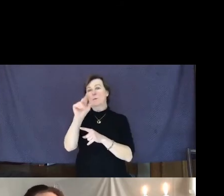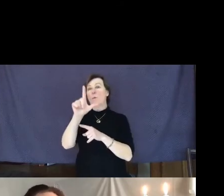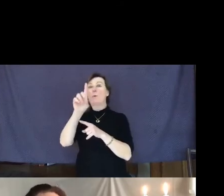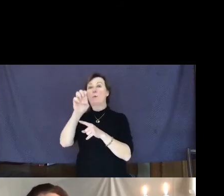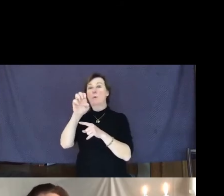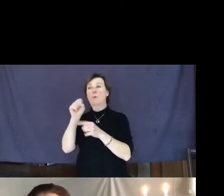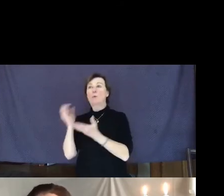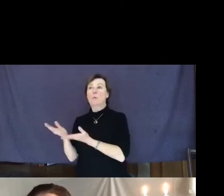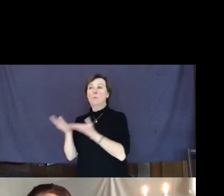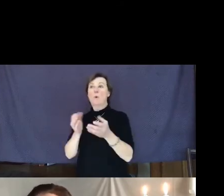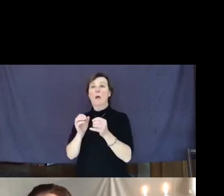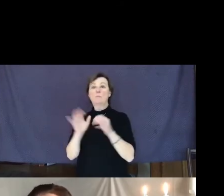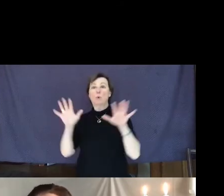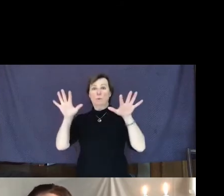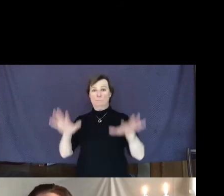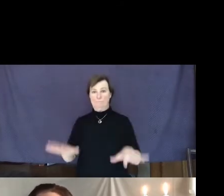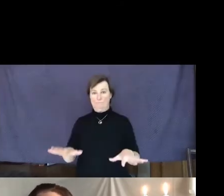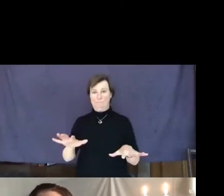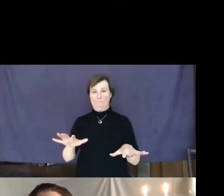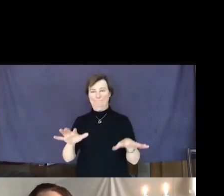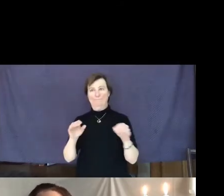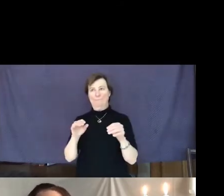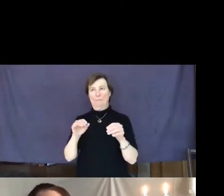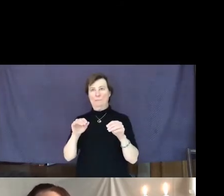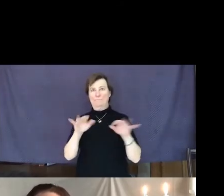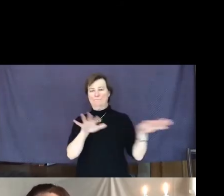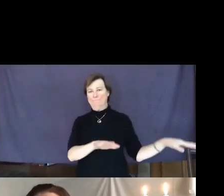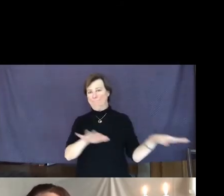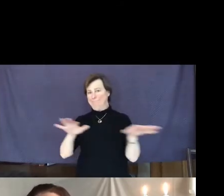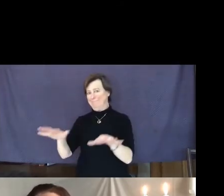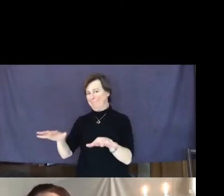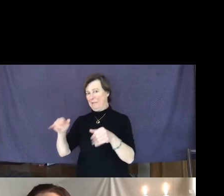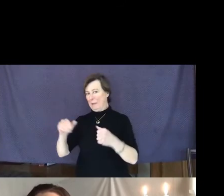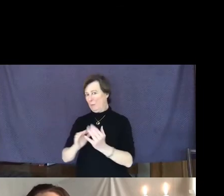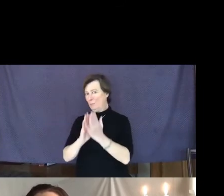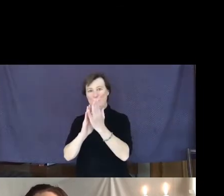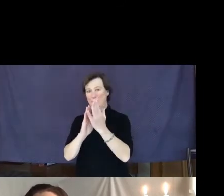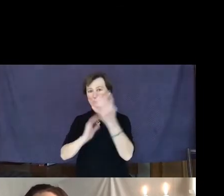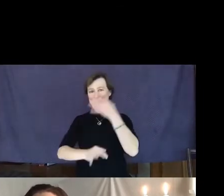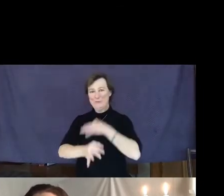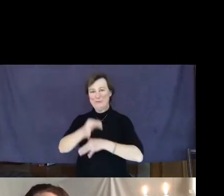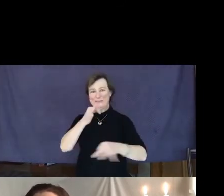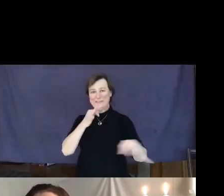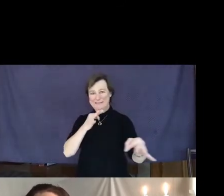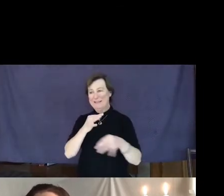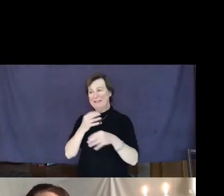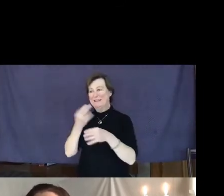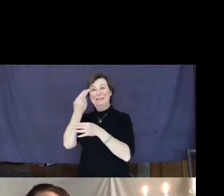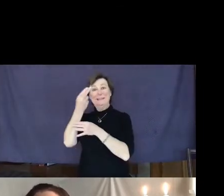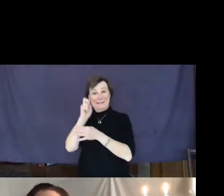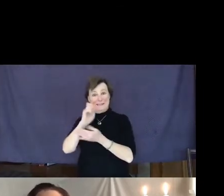after the shooting. But instead, he became known as mingling with